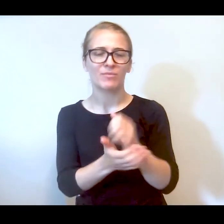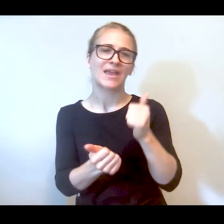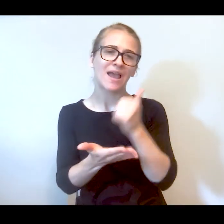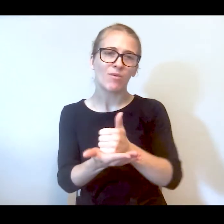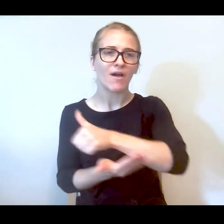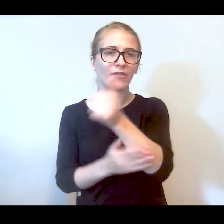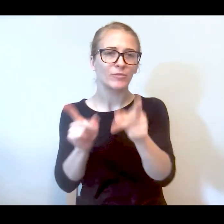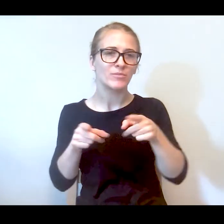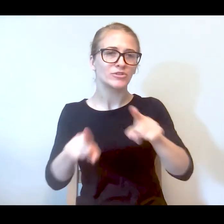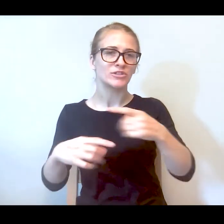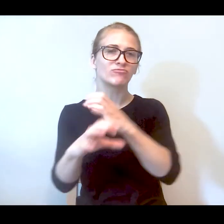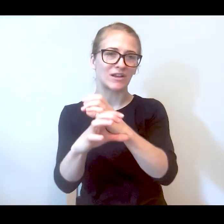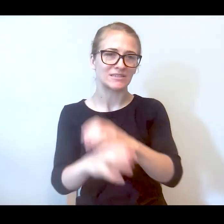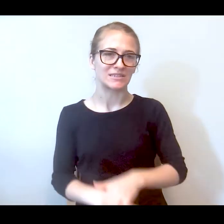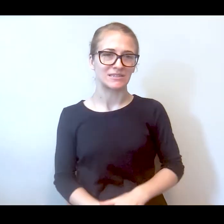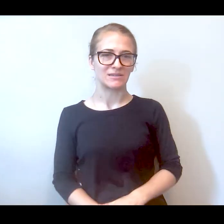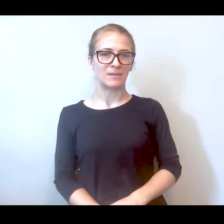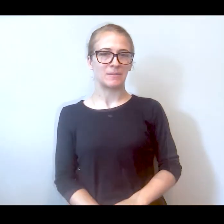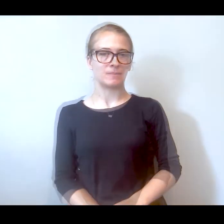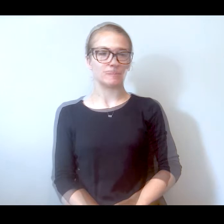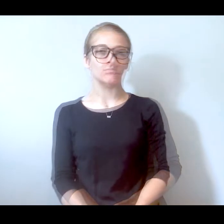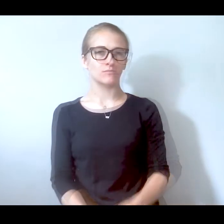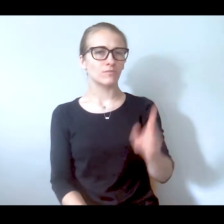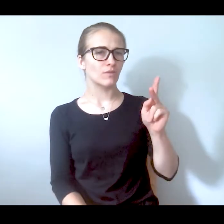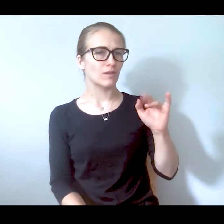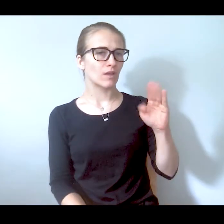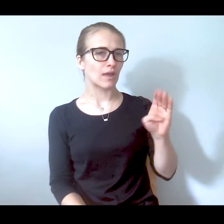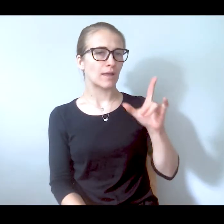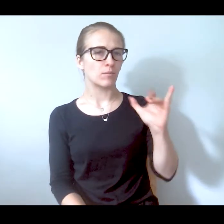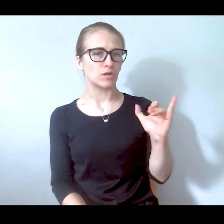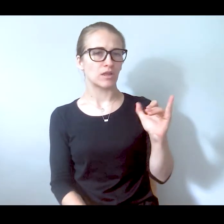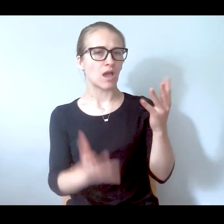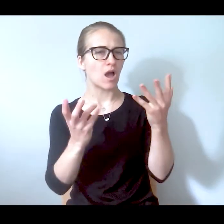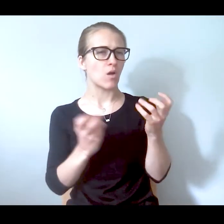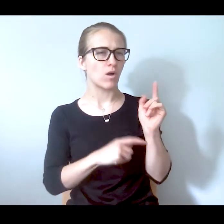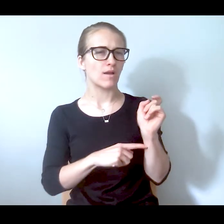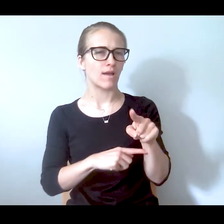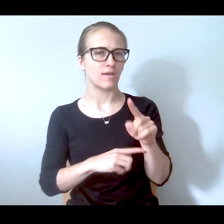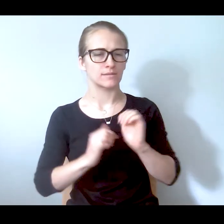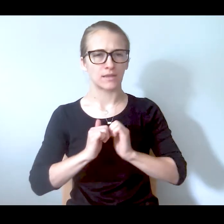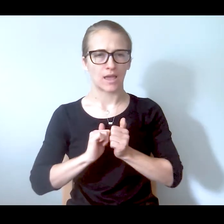So Kimberly, I want to ask you how the need has changed since the pandemic. I know that